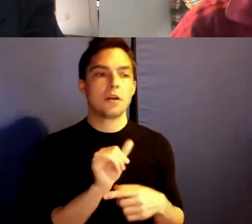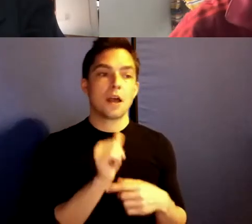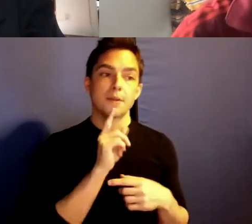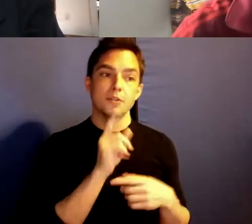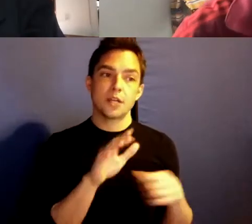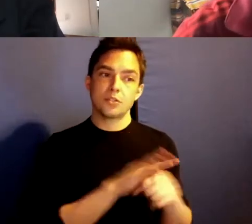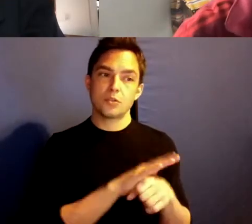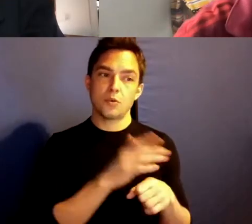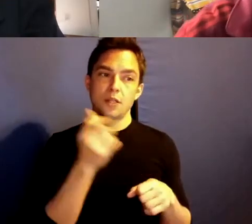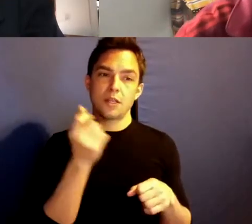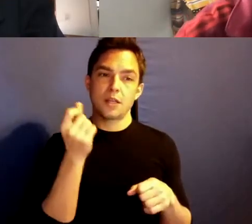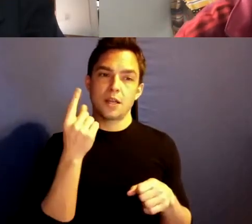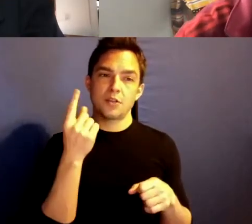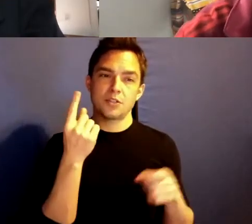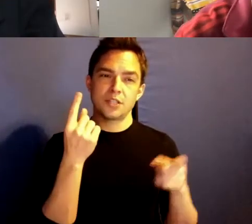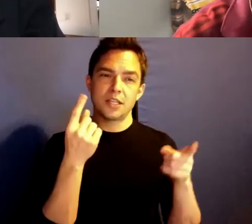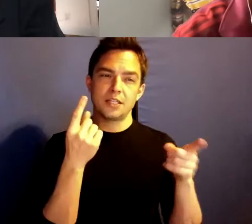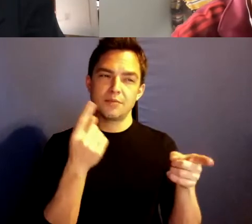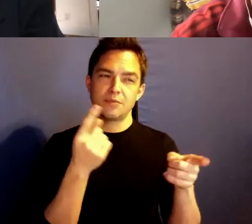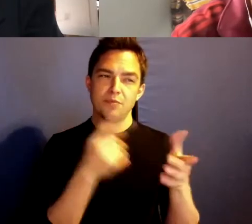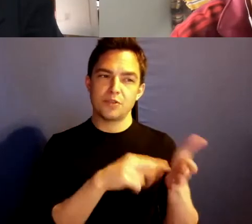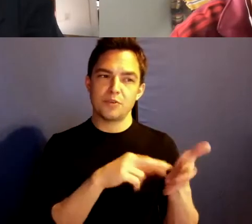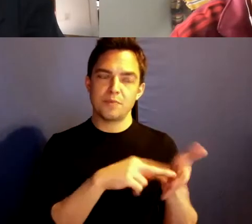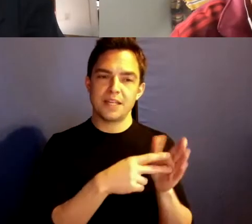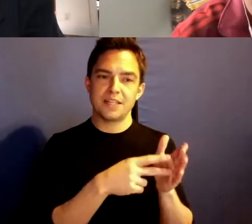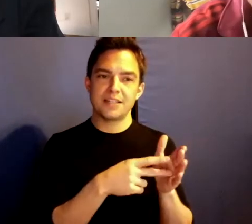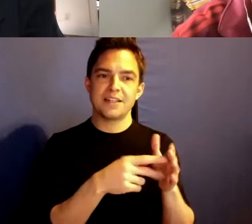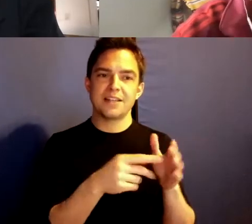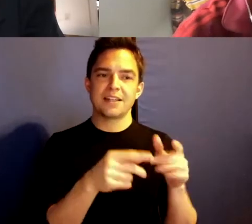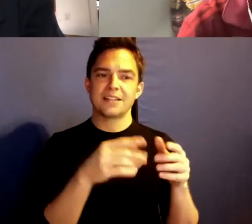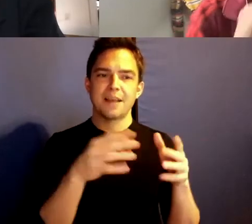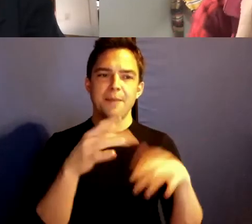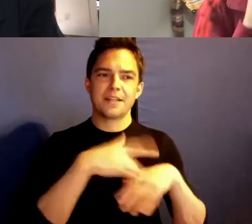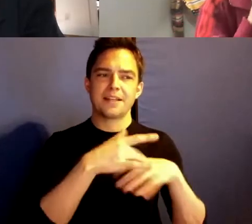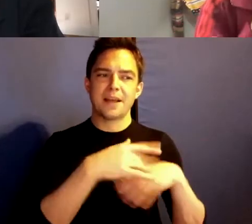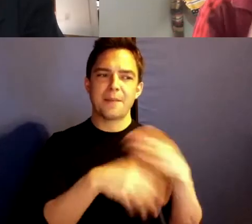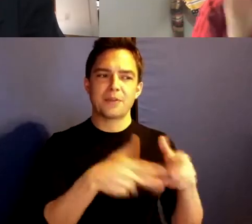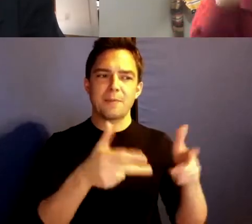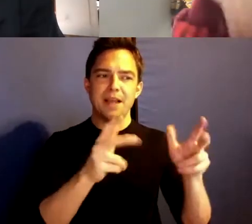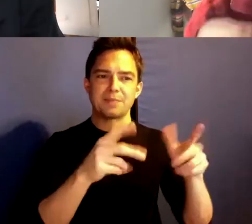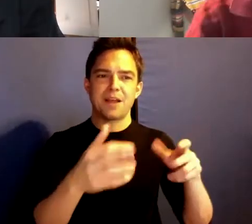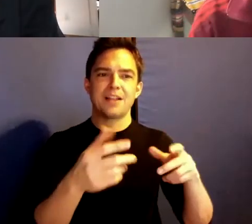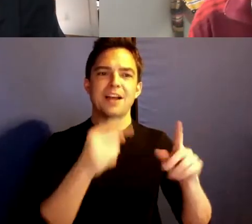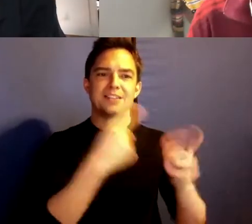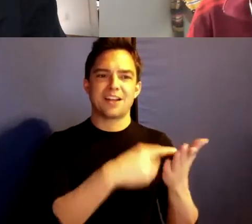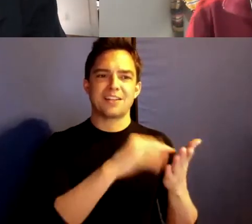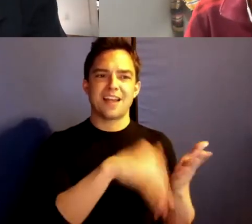the basketball situation. Let me talk about basketball and return to this. >> We could just go basketball.